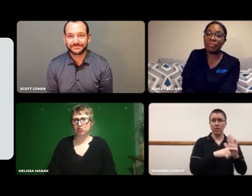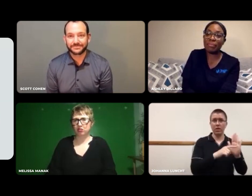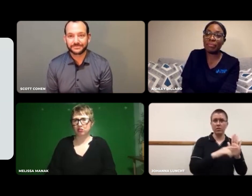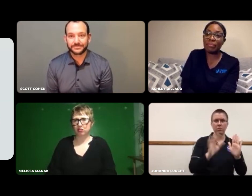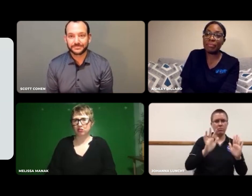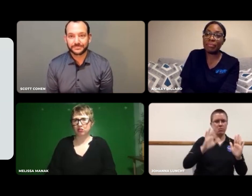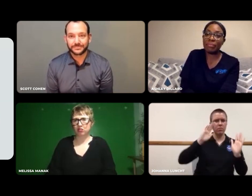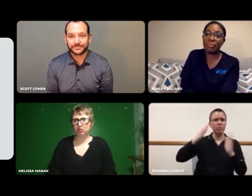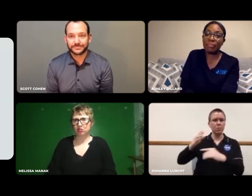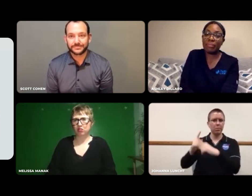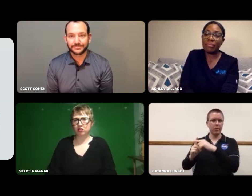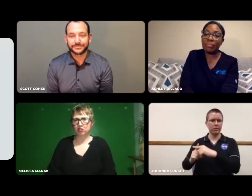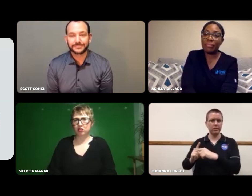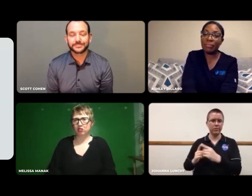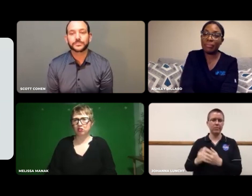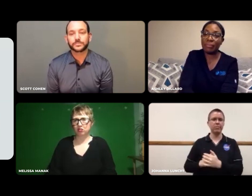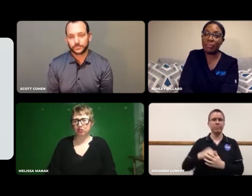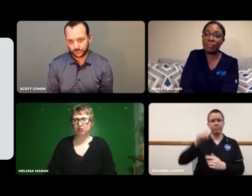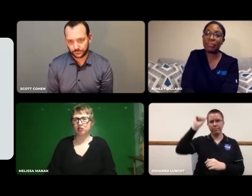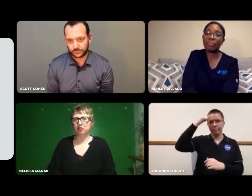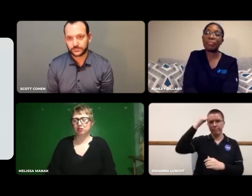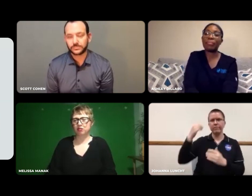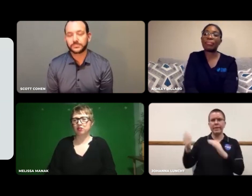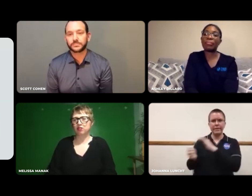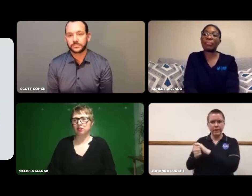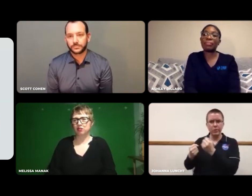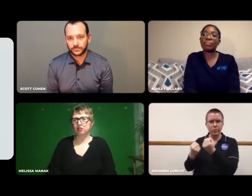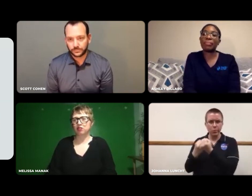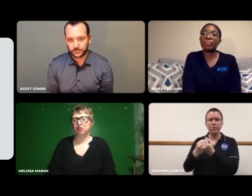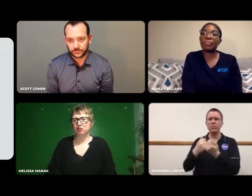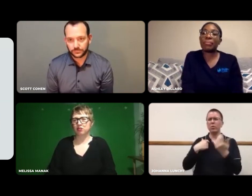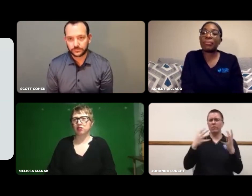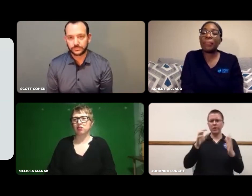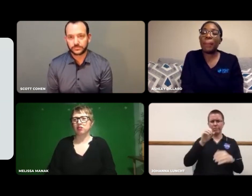I'd say just focus on the positive. Ignore the negative.